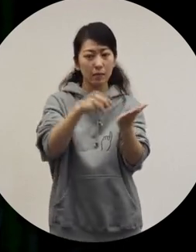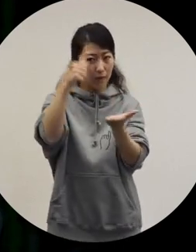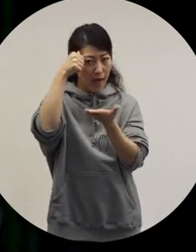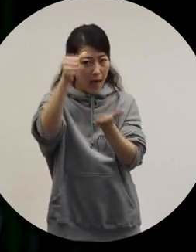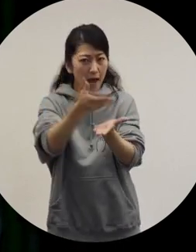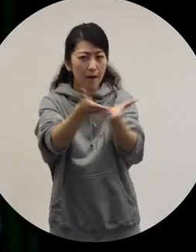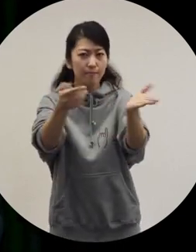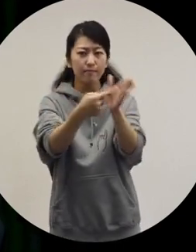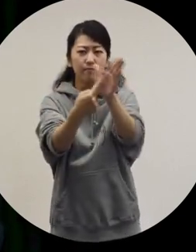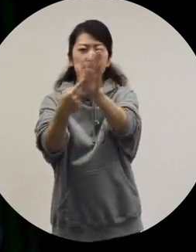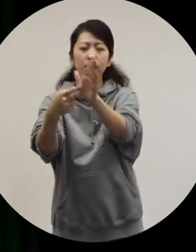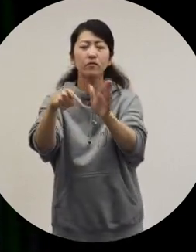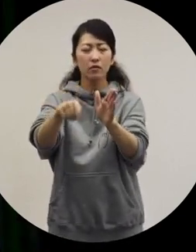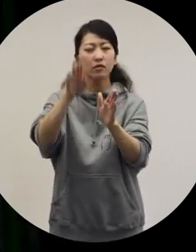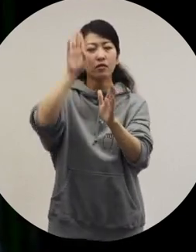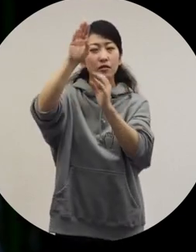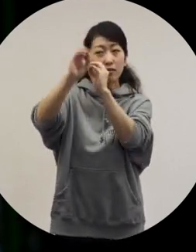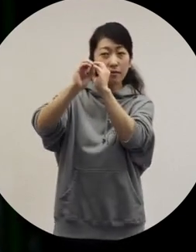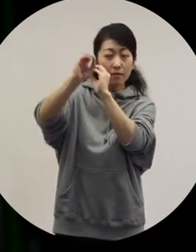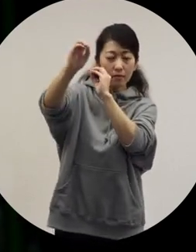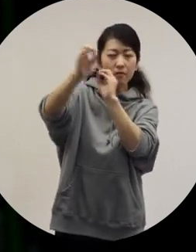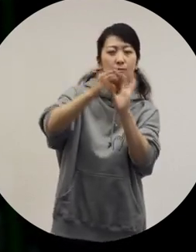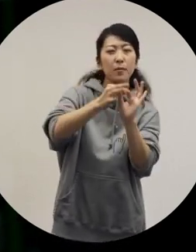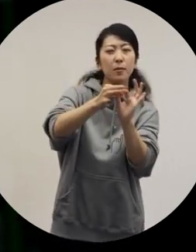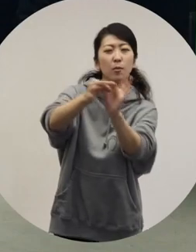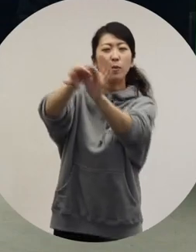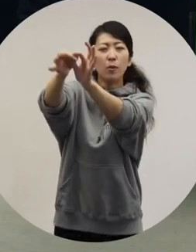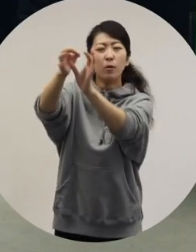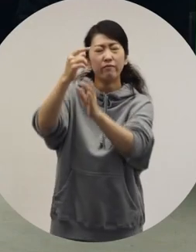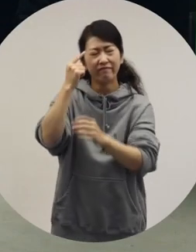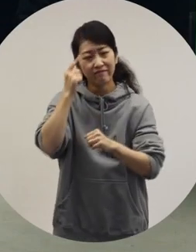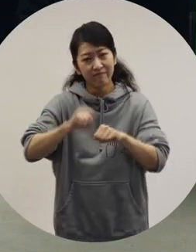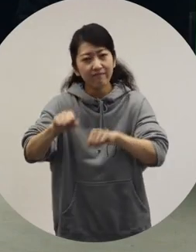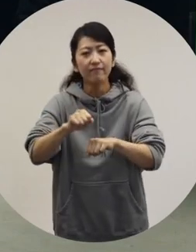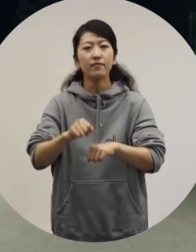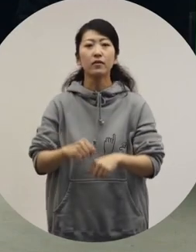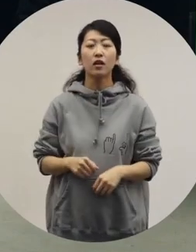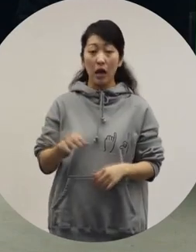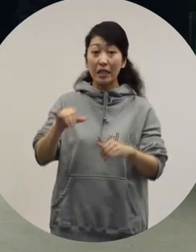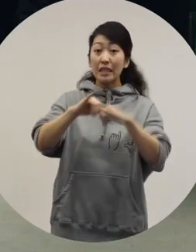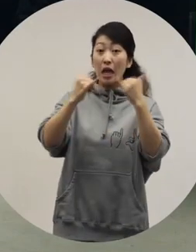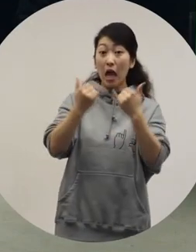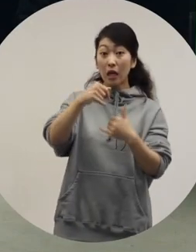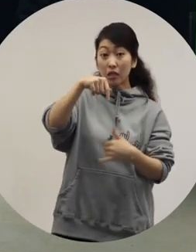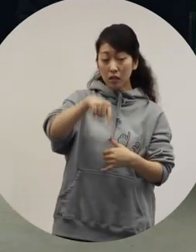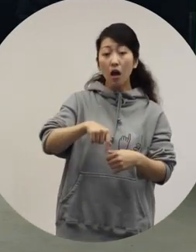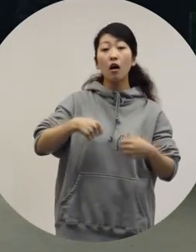I will work on this in the long run. [Ochiai] Without a society where people can wear the clothes they like,